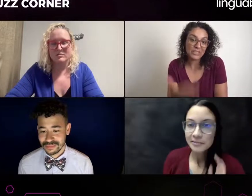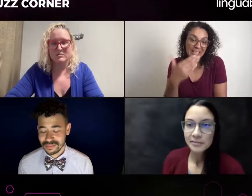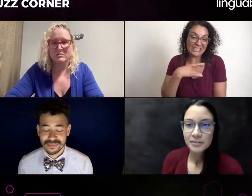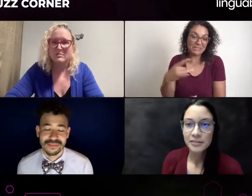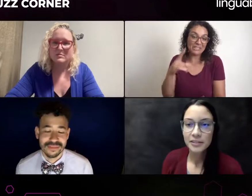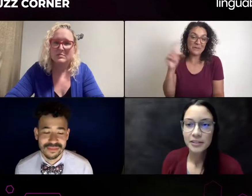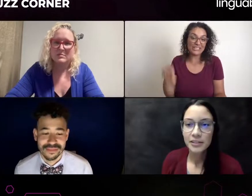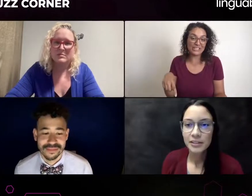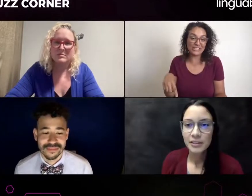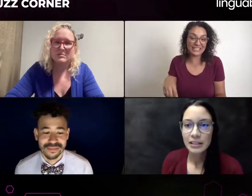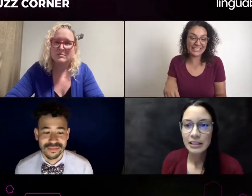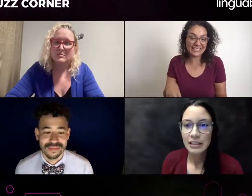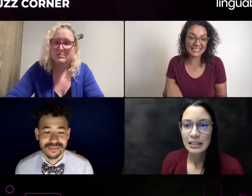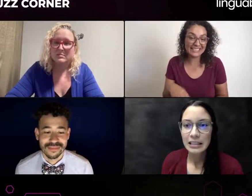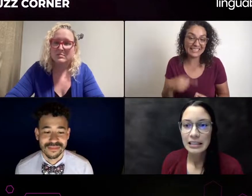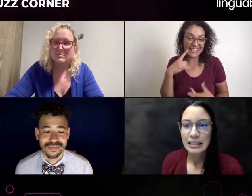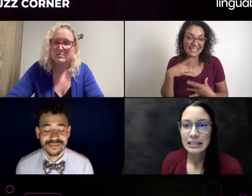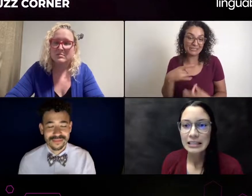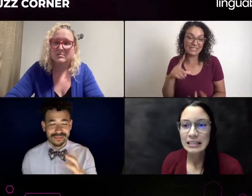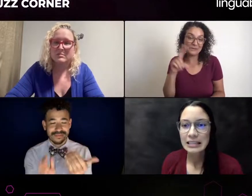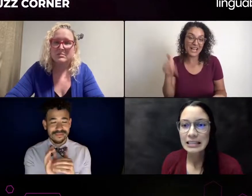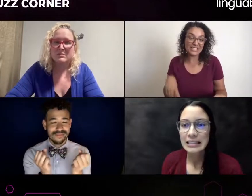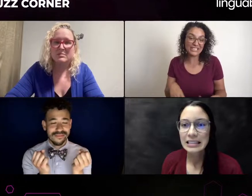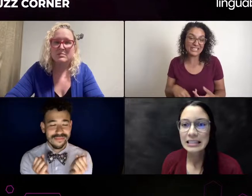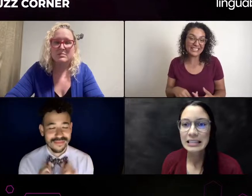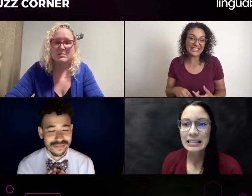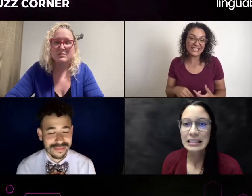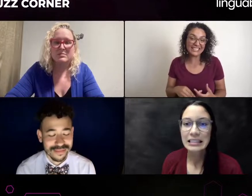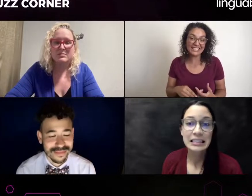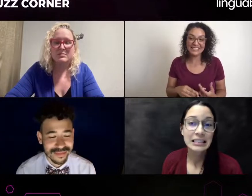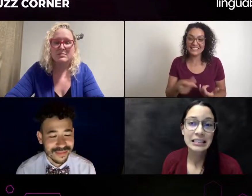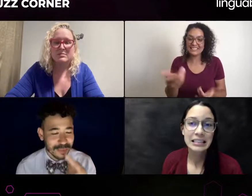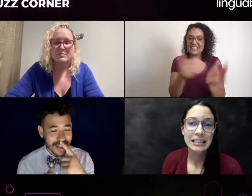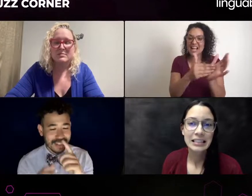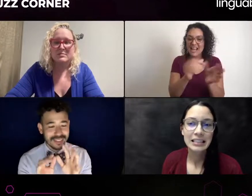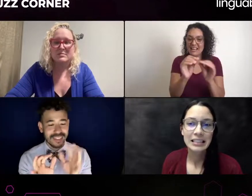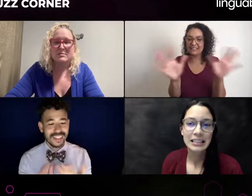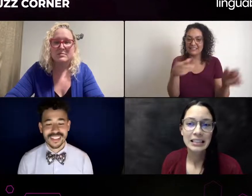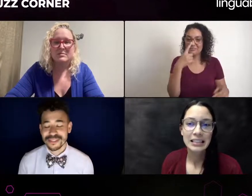So we've got two questions that are ready. Oh, go. ahead. So a quick question. If they have great ethics,